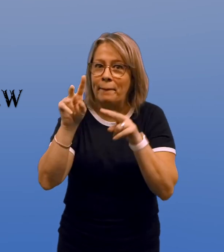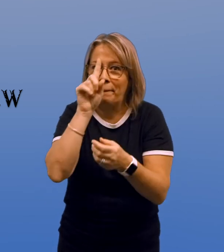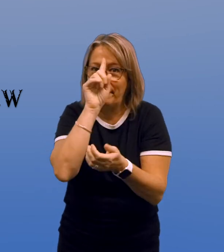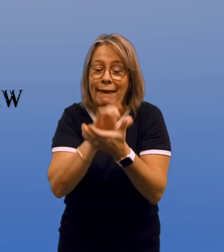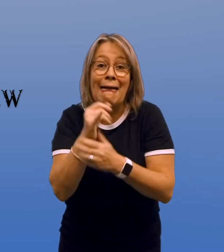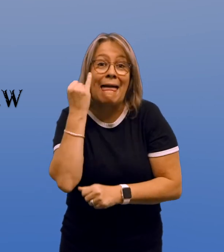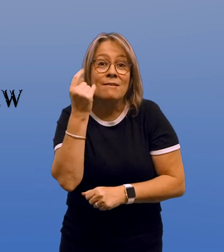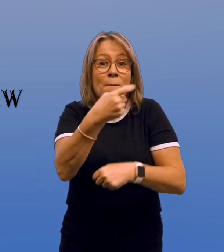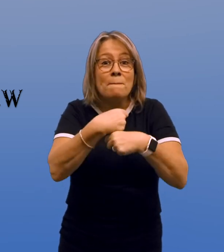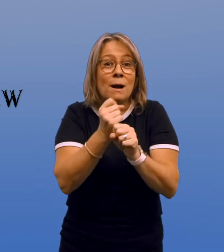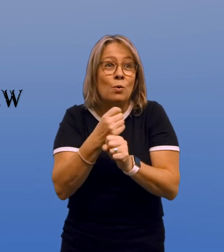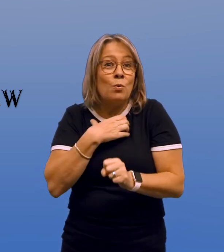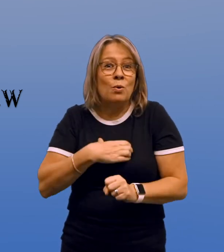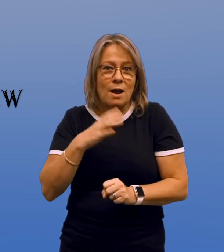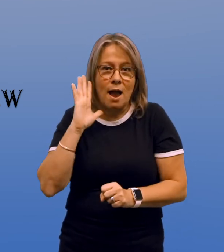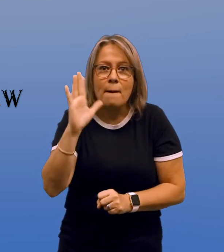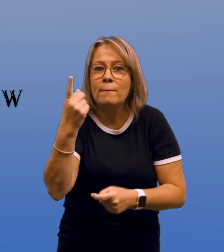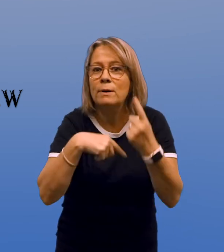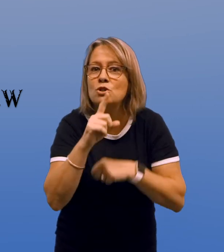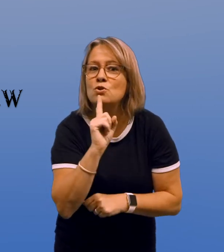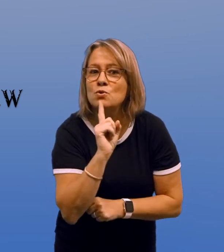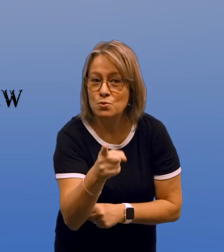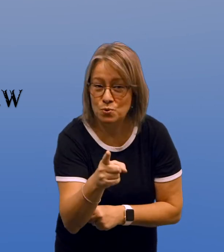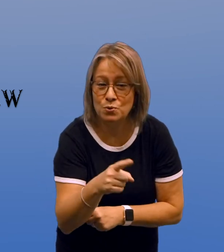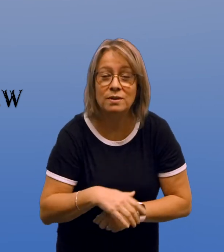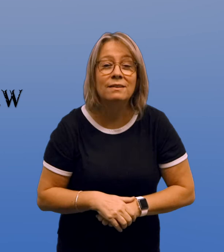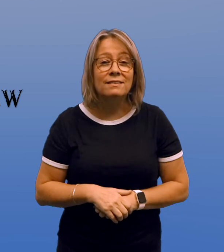will lead us to believe that wishes will come true.